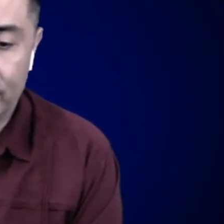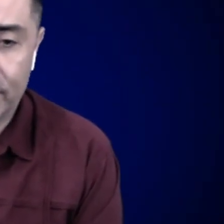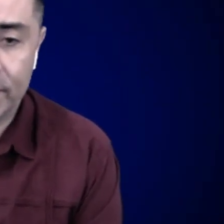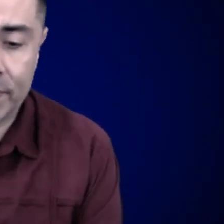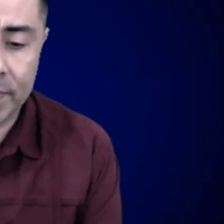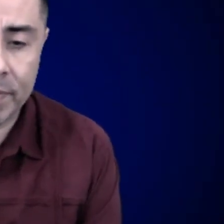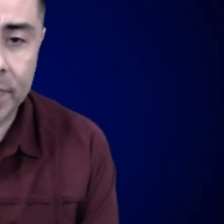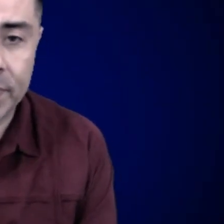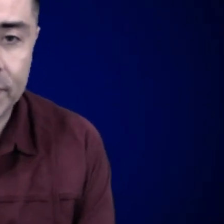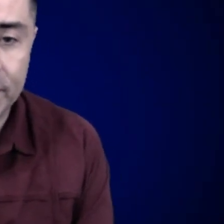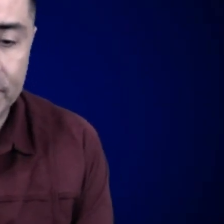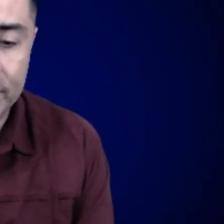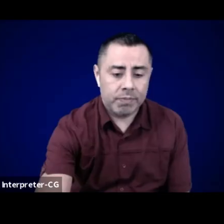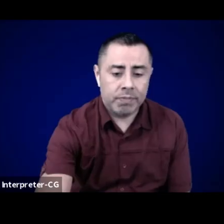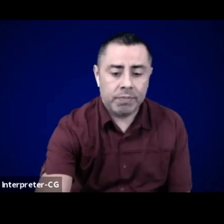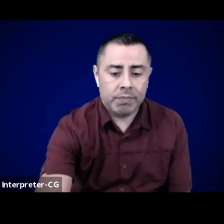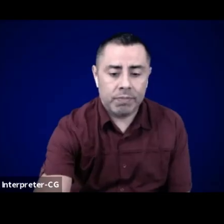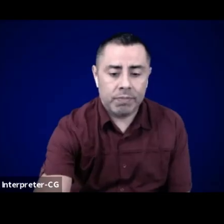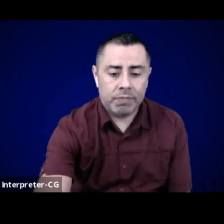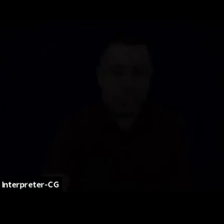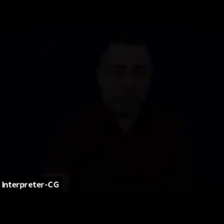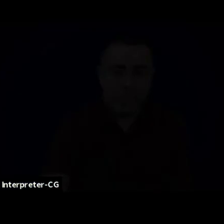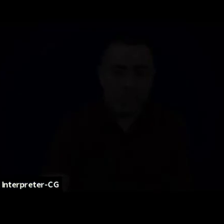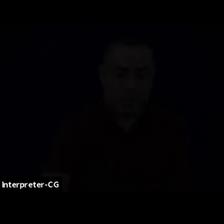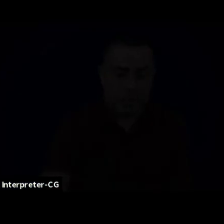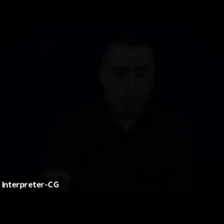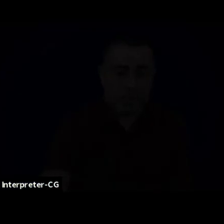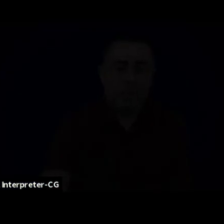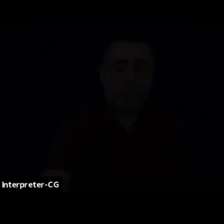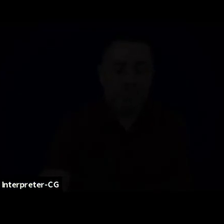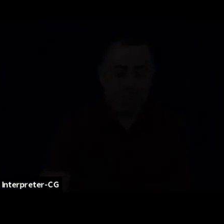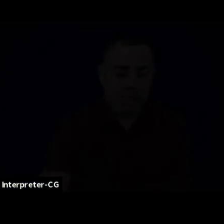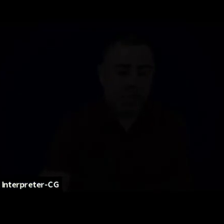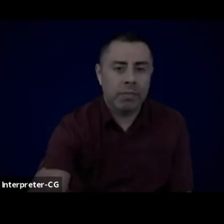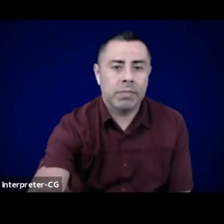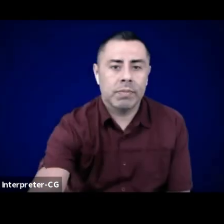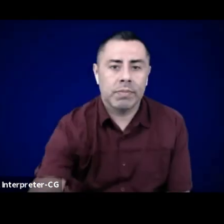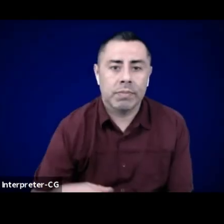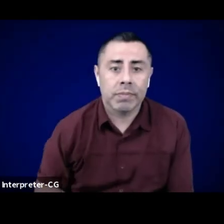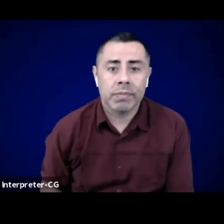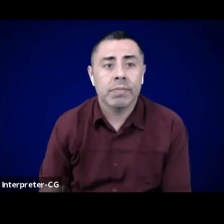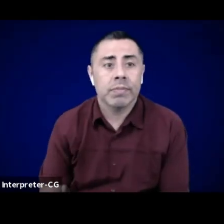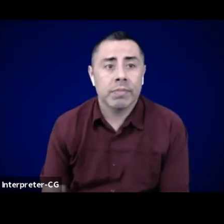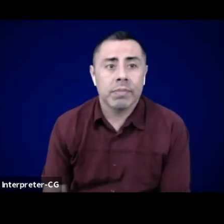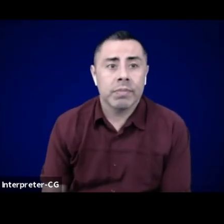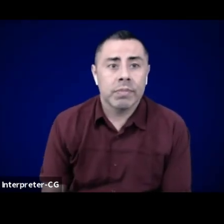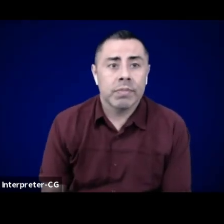We're committed to working together to repair this harm and understand that we might not get the opportunity to do so.